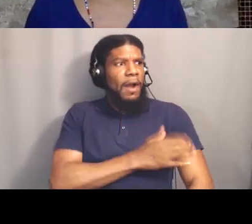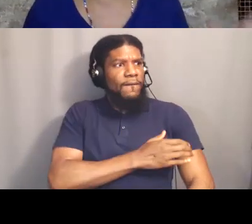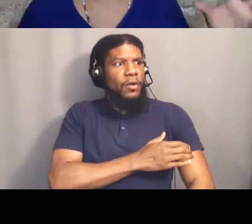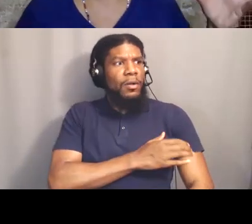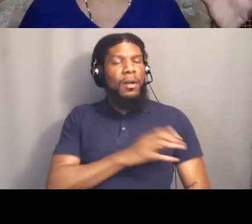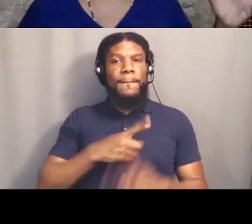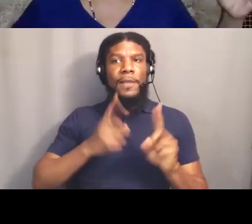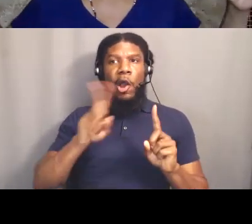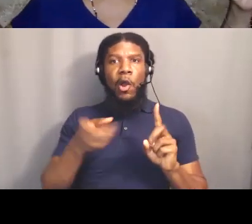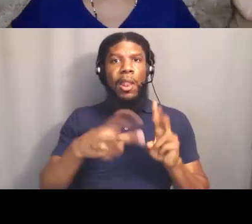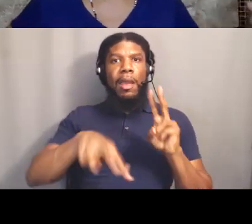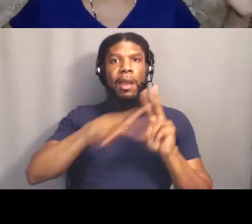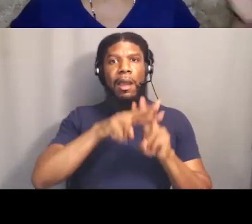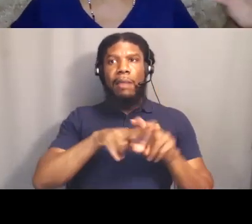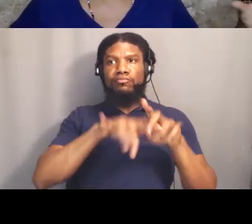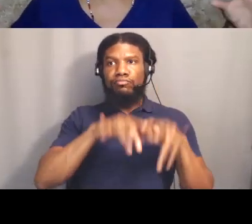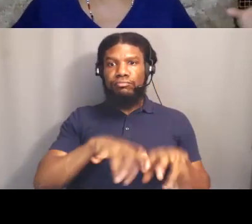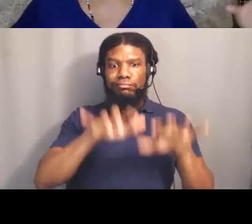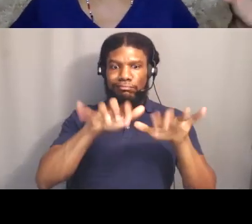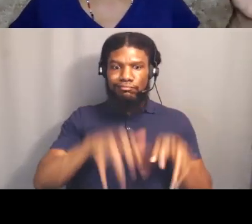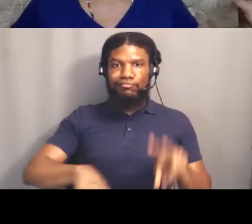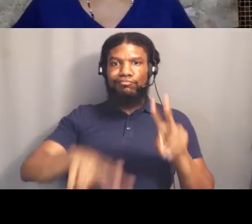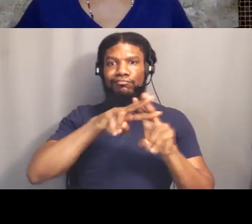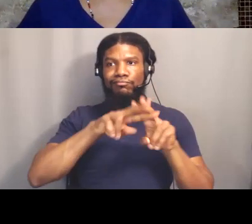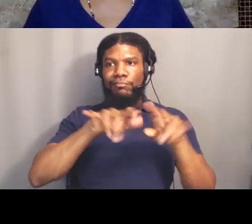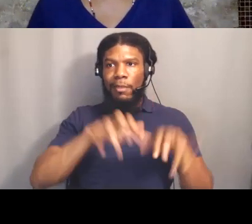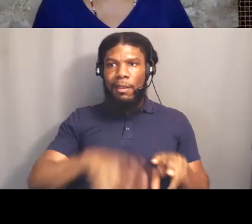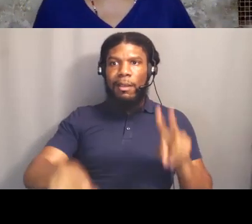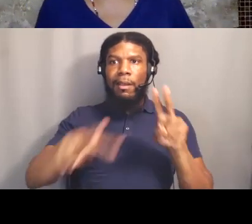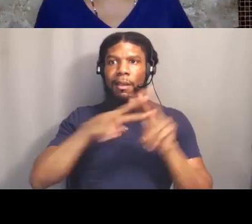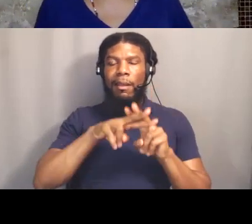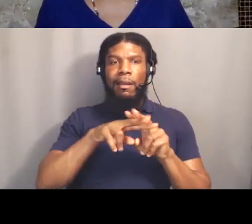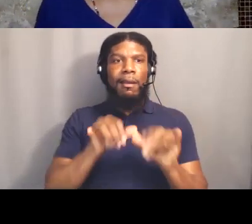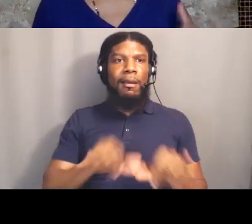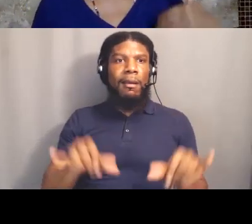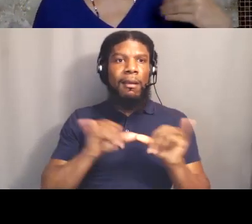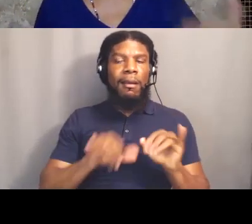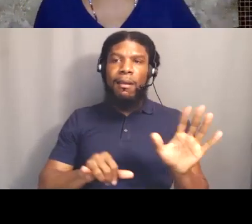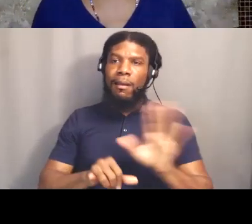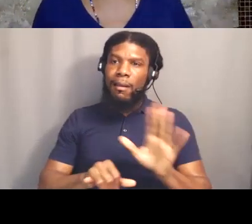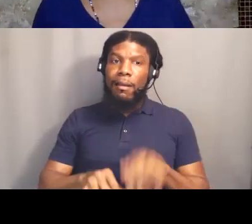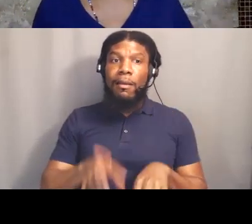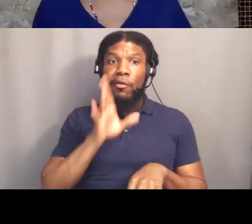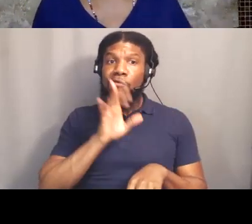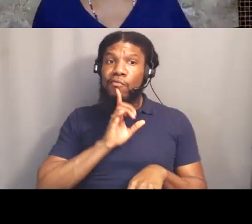remember it starts simultaneously online and in the streets. So the #BlackLivesMatter